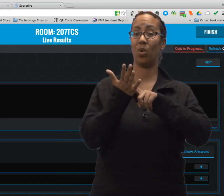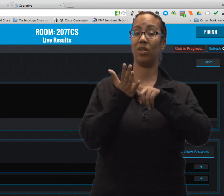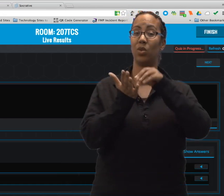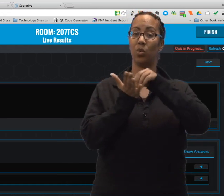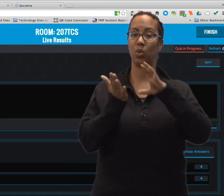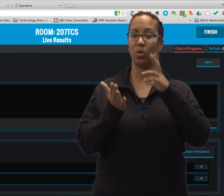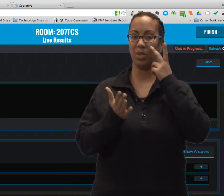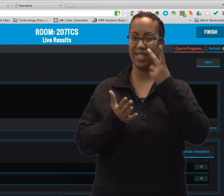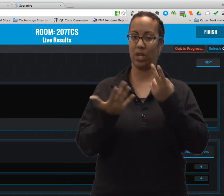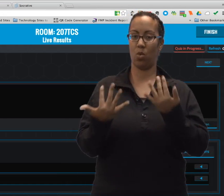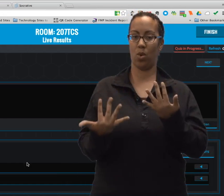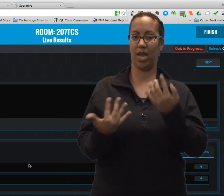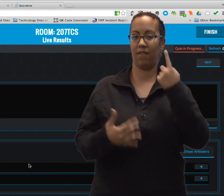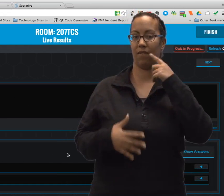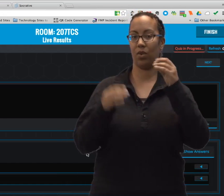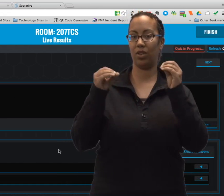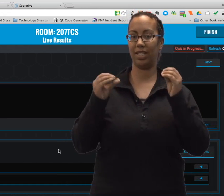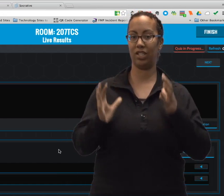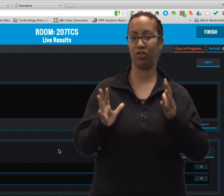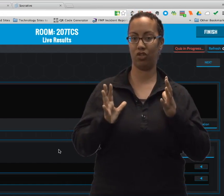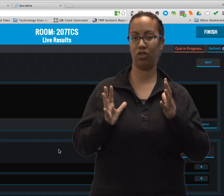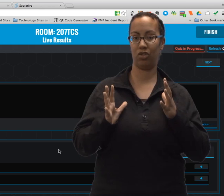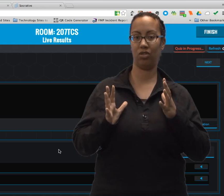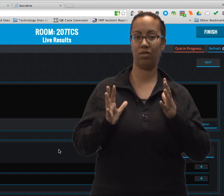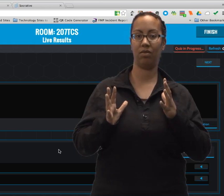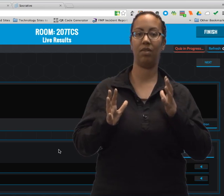So, if you'll notice, the students will see waiting for the teacher.